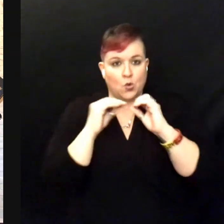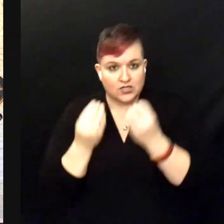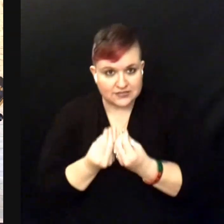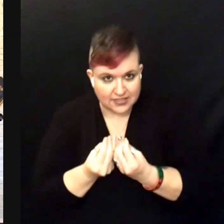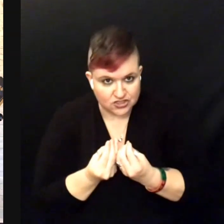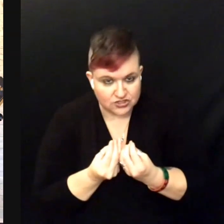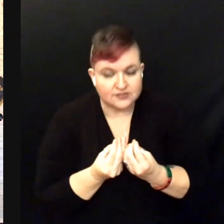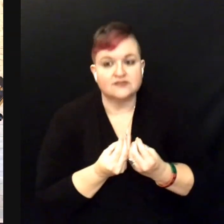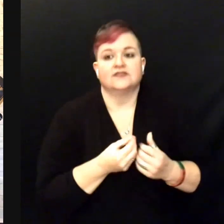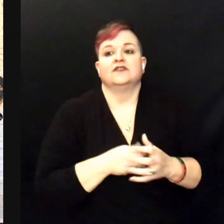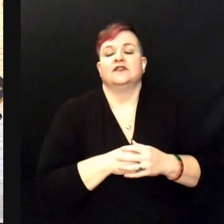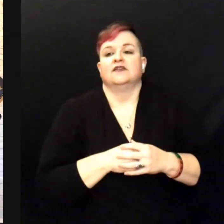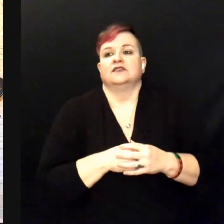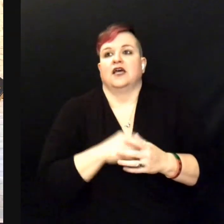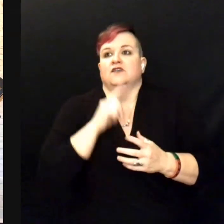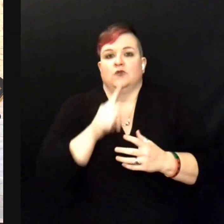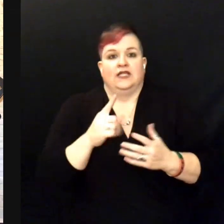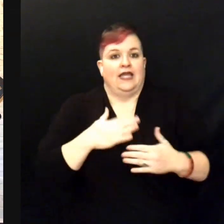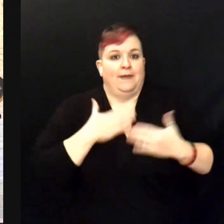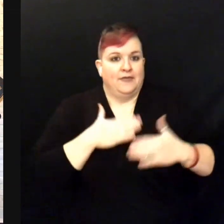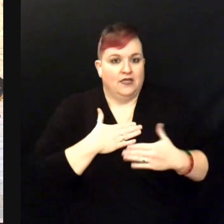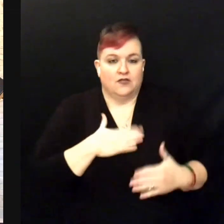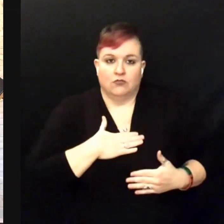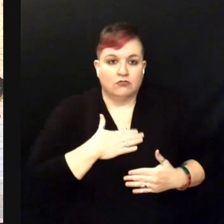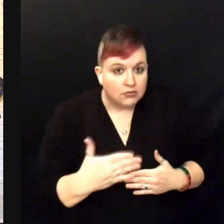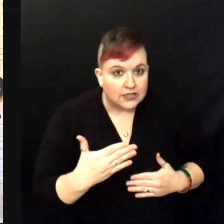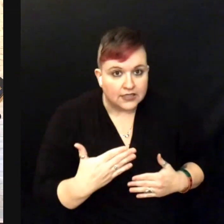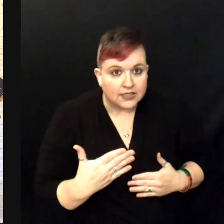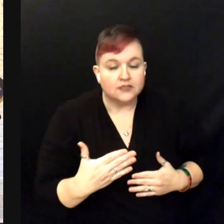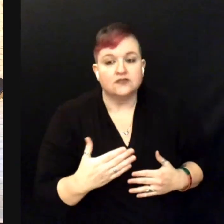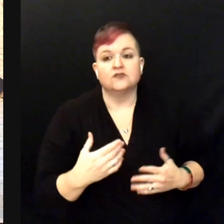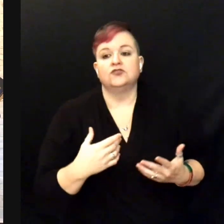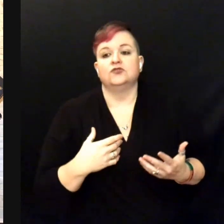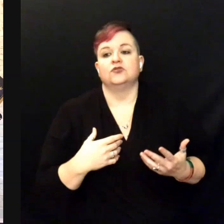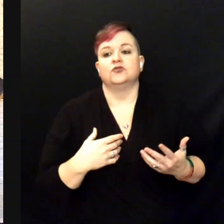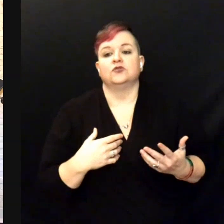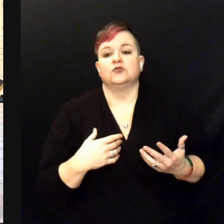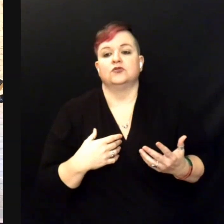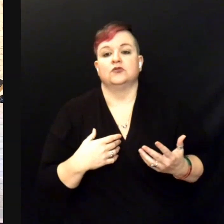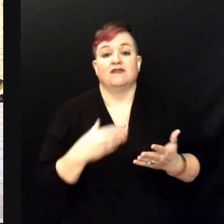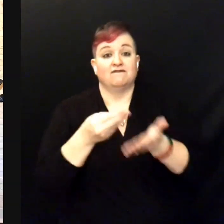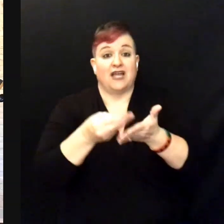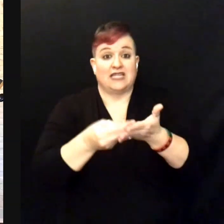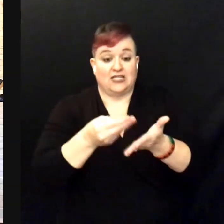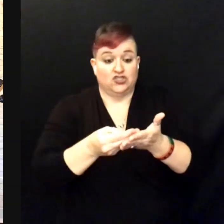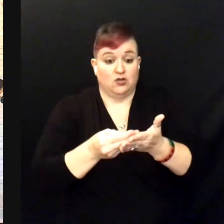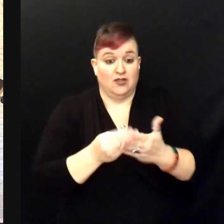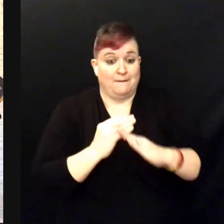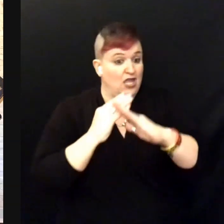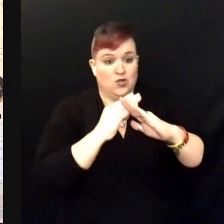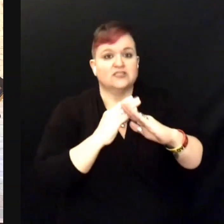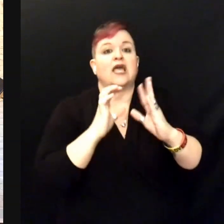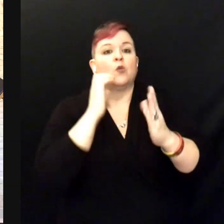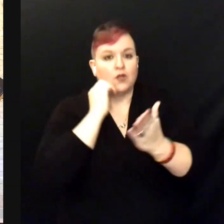who are happy and willing to break down the financial barriers to help those that need it the most.